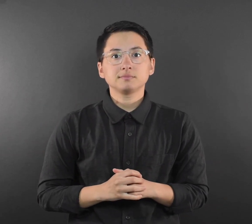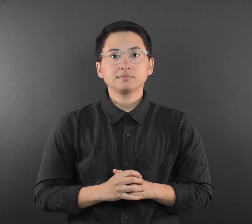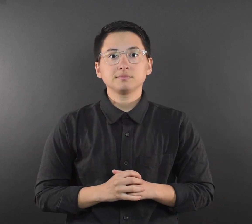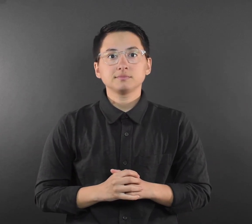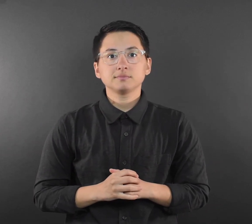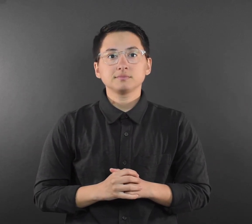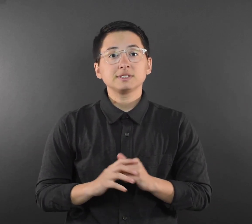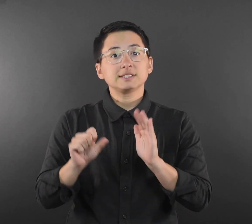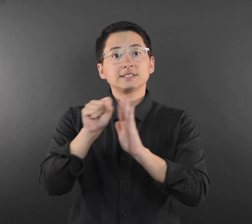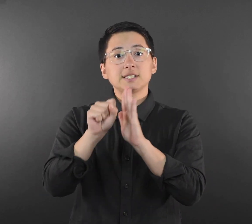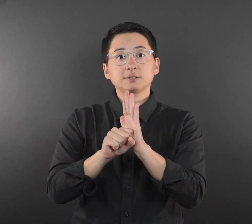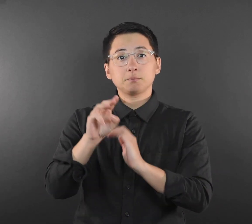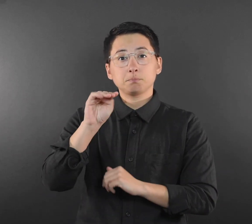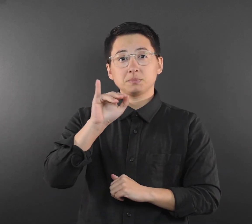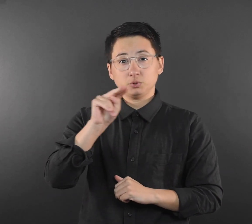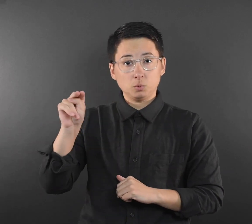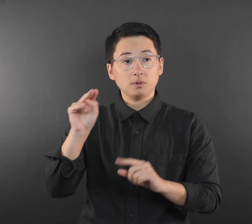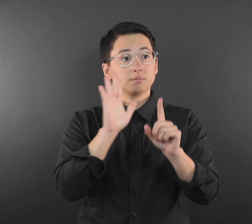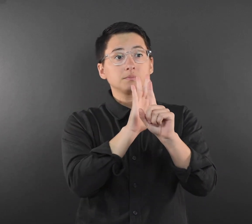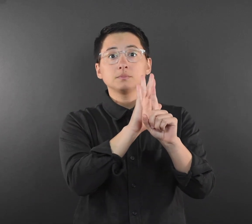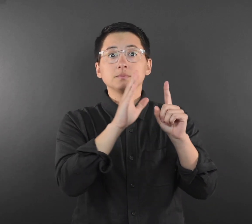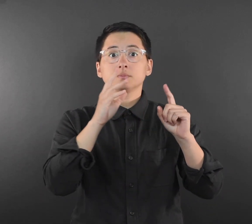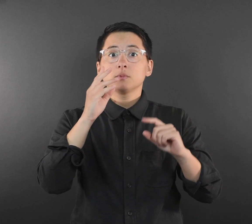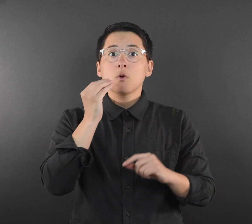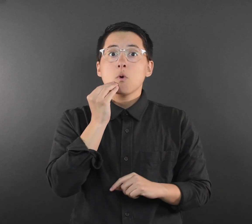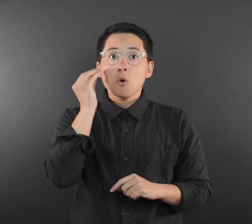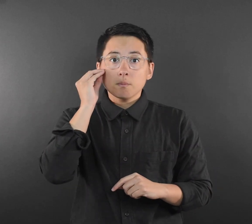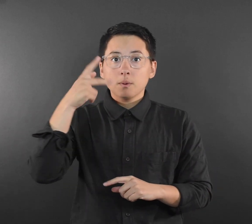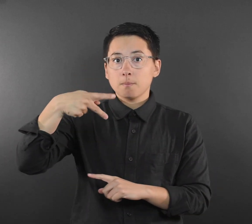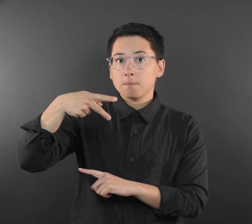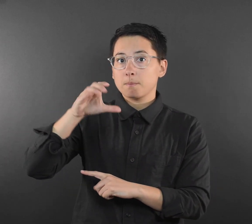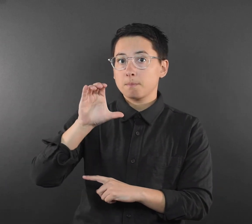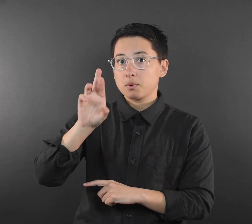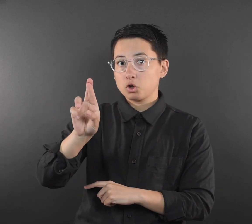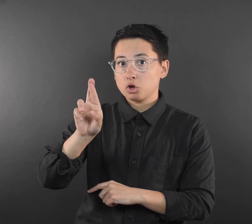The State of Minnesota’s at-home PCR testing program through Vault Health